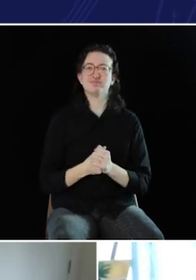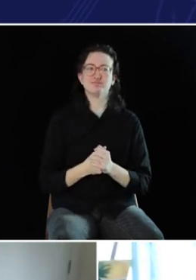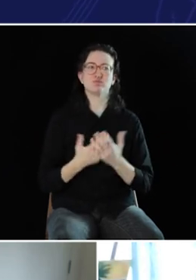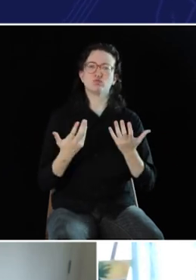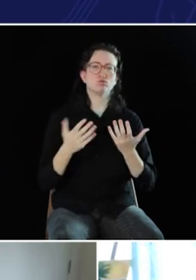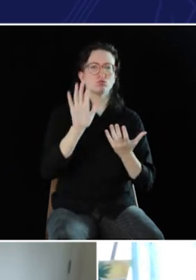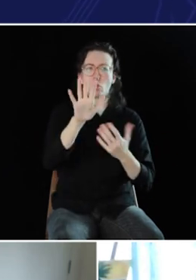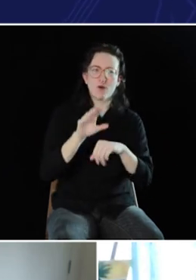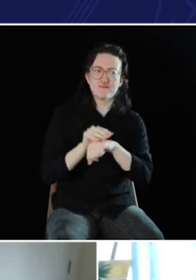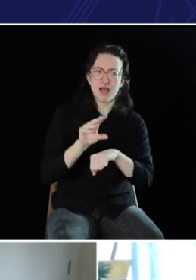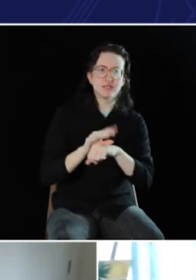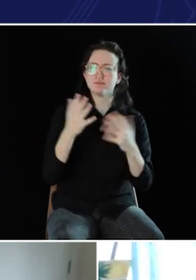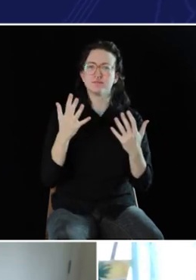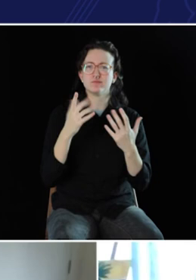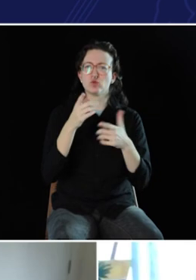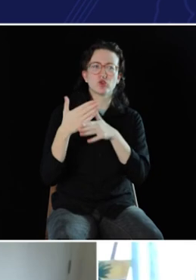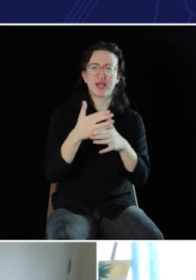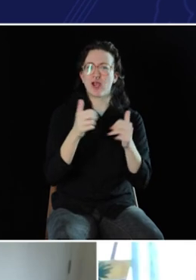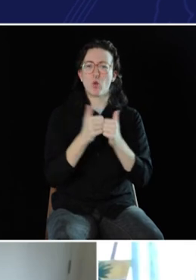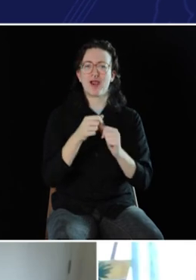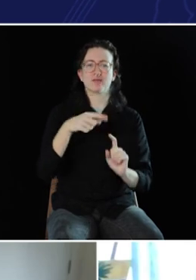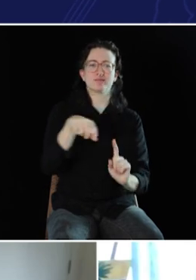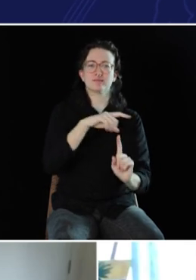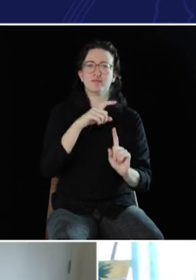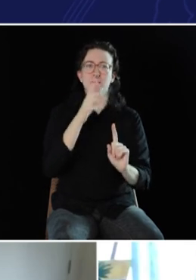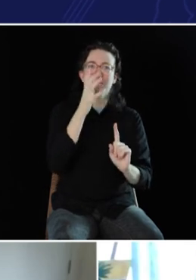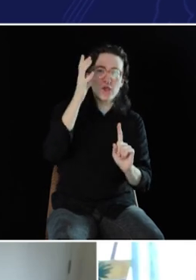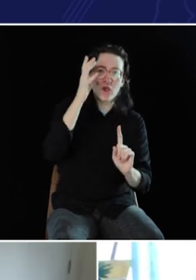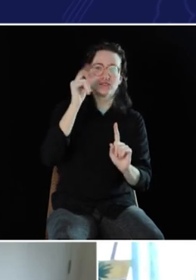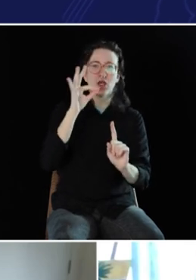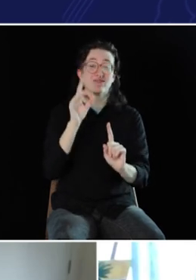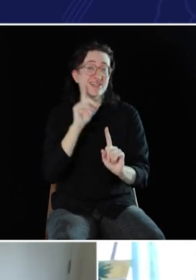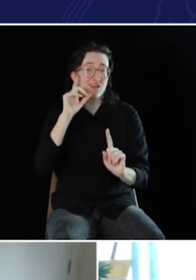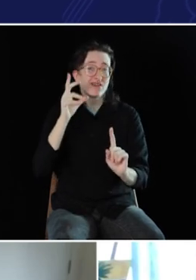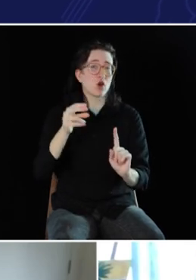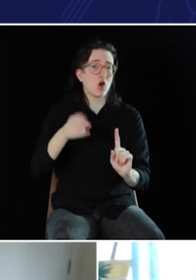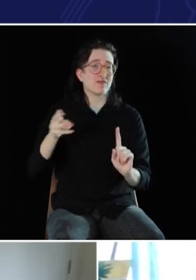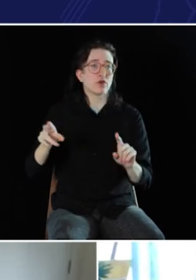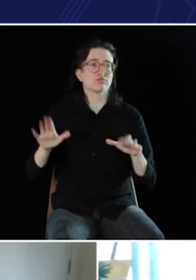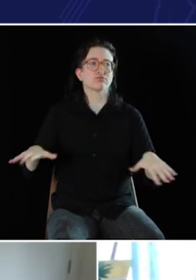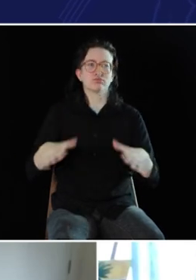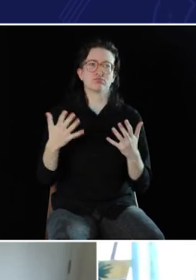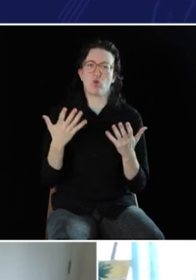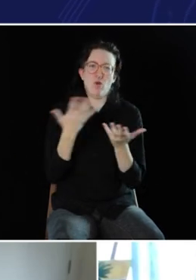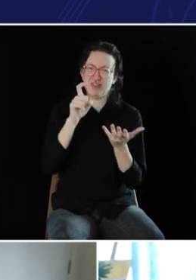So what do you -- what would you say that parents of Deaf and Hard of Hearing children need to do for their kids?